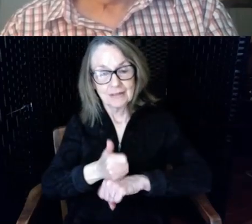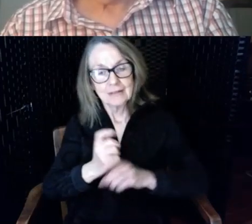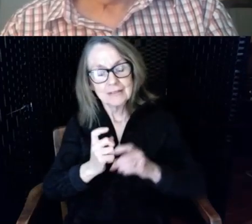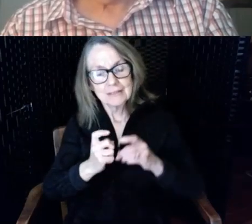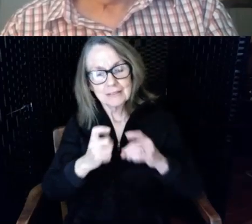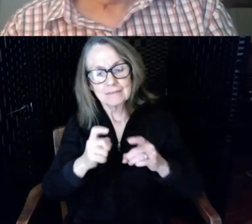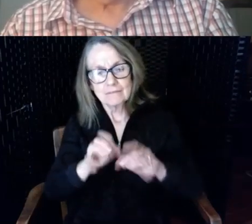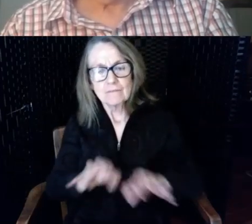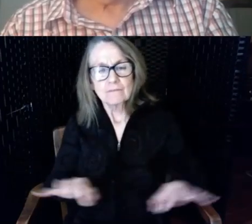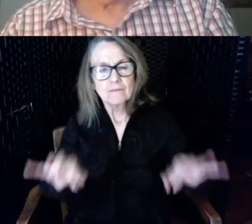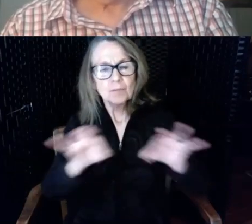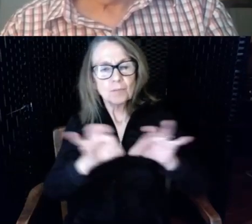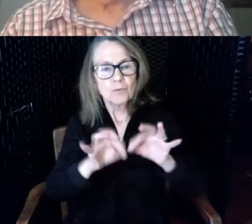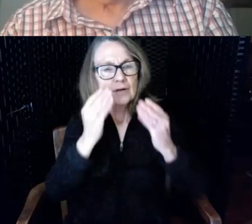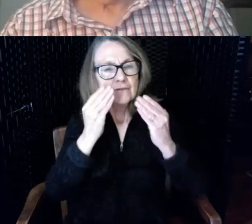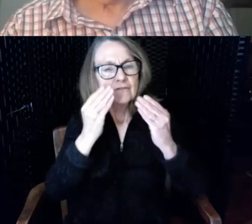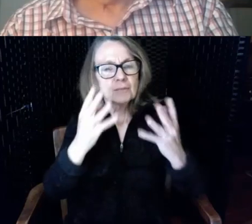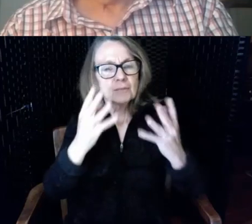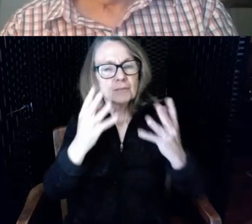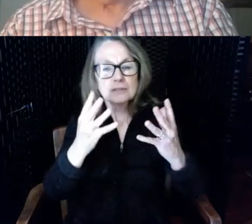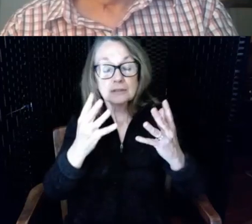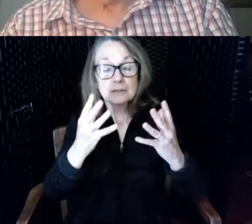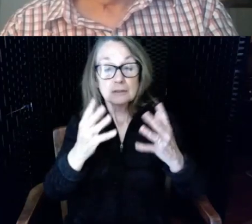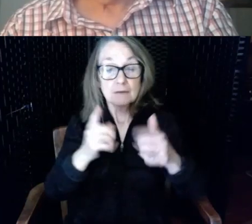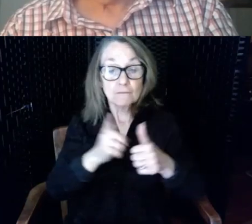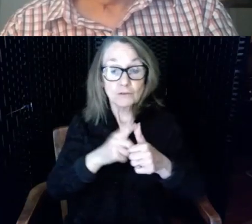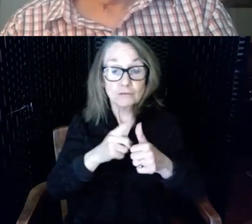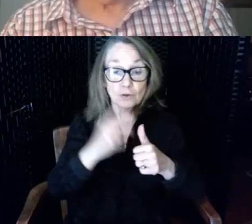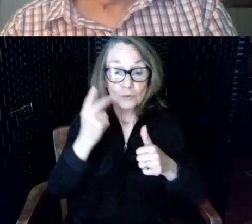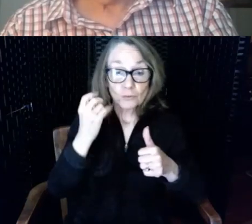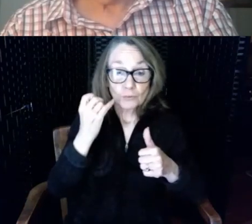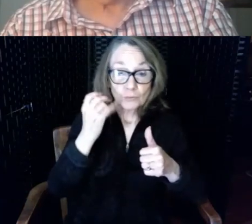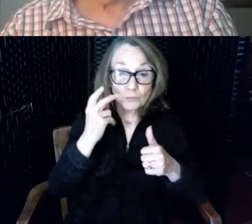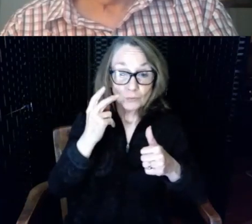information first of all there's a hearing loop there and it tells the user